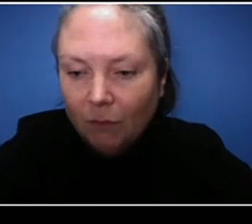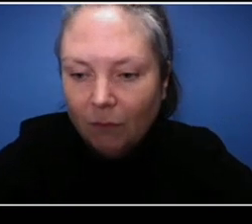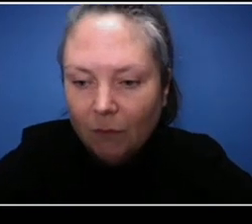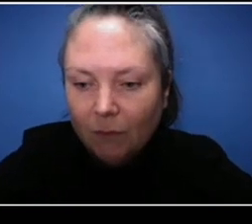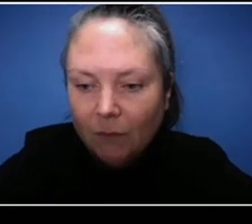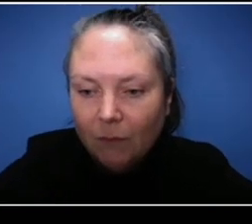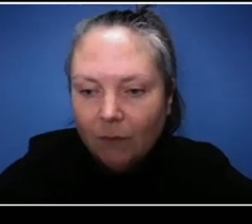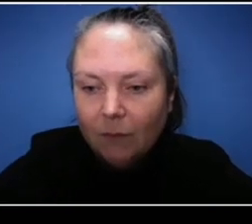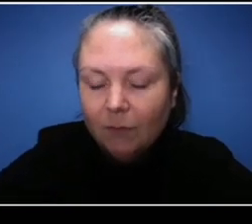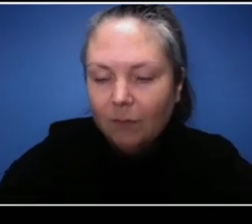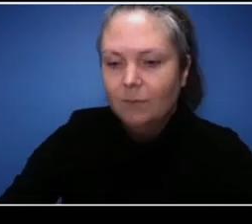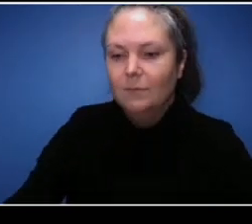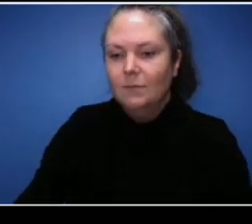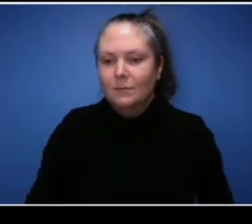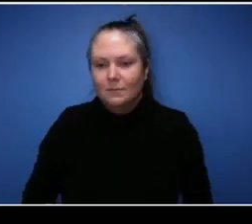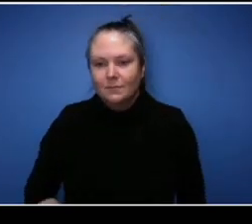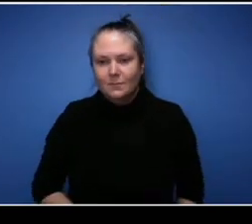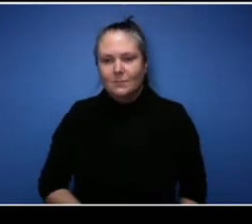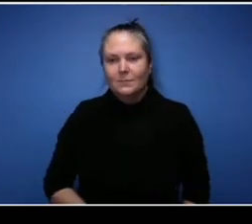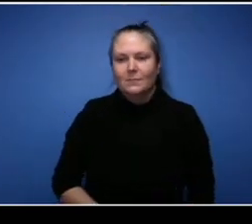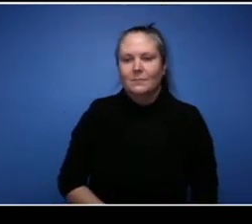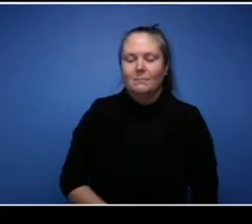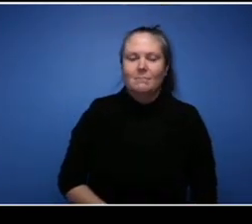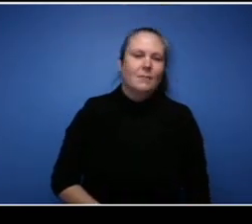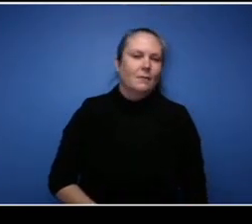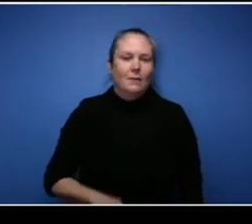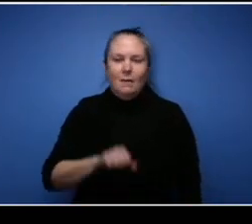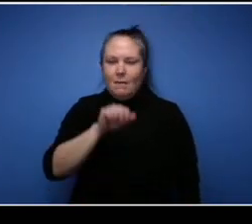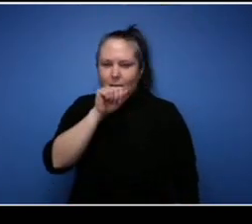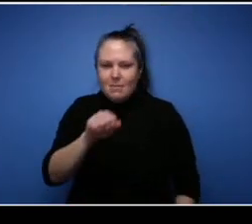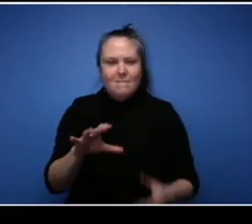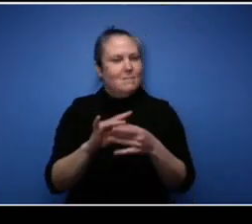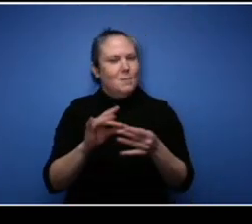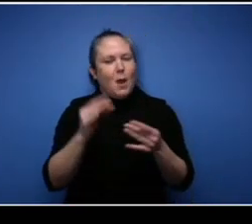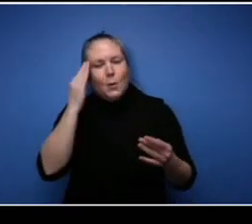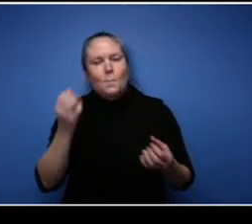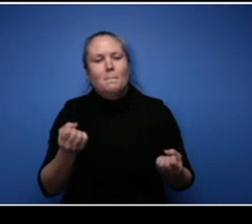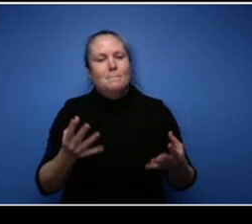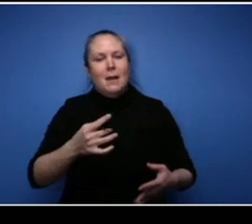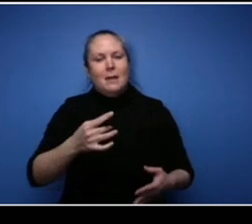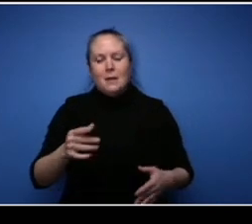to you and and idolize what you have going on and you're just such a great powerful woman